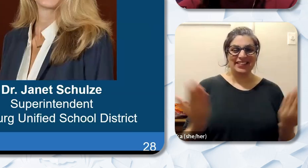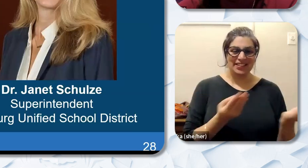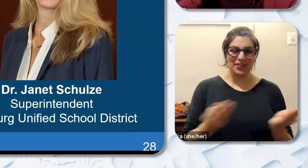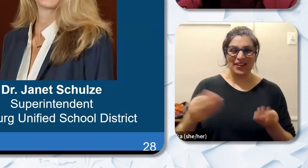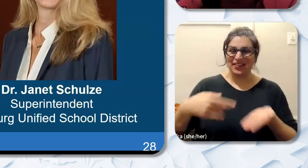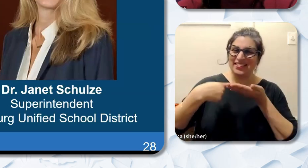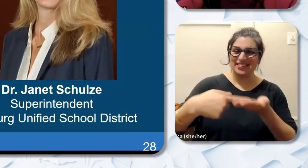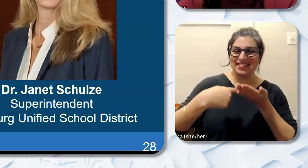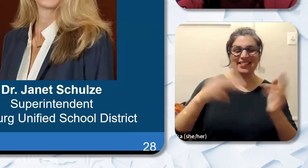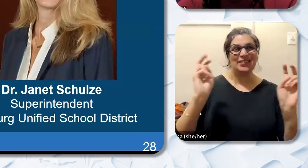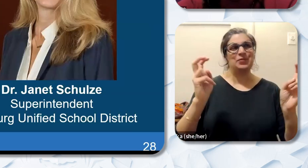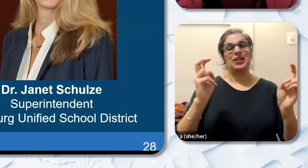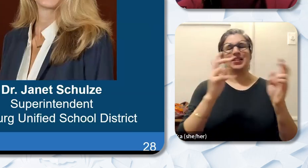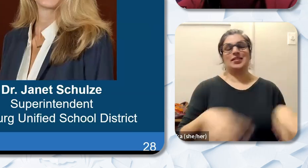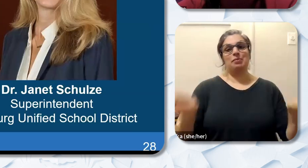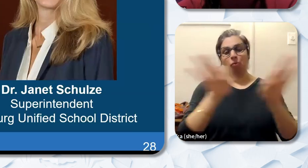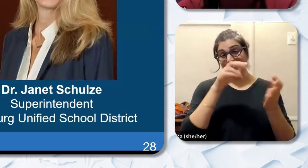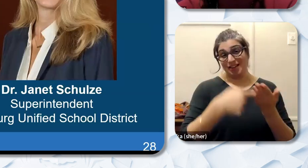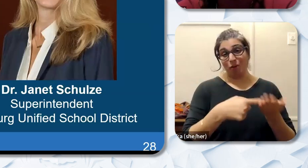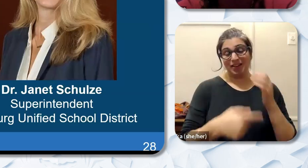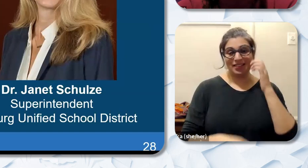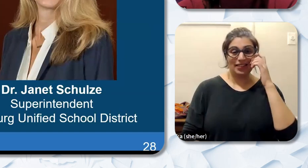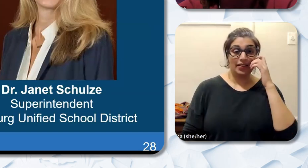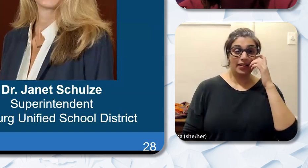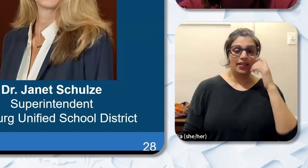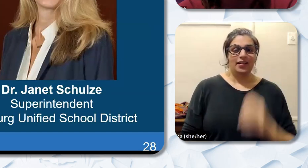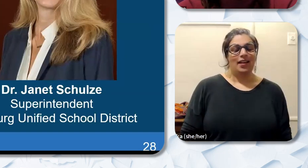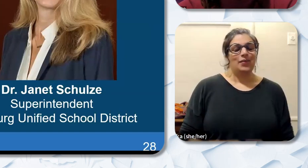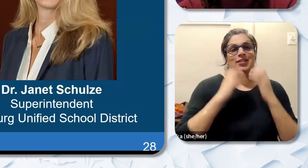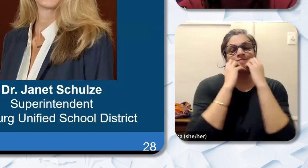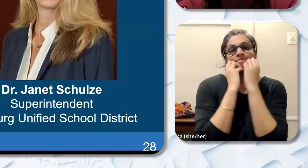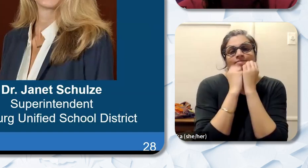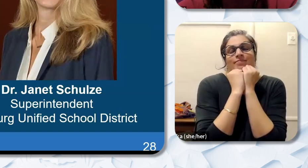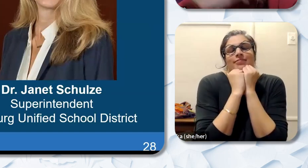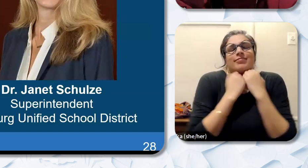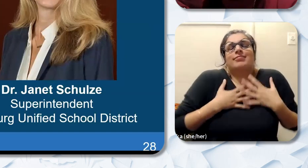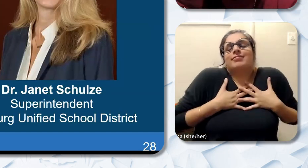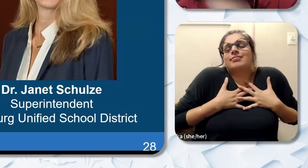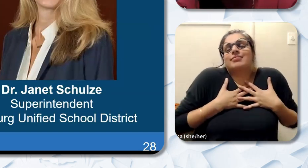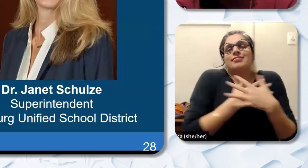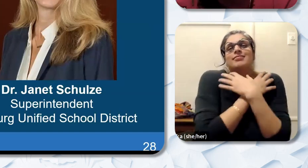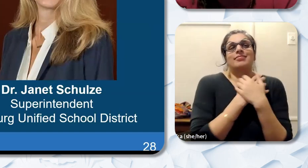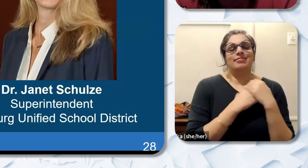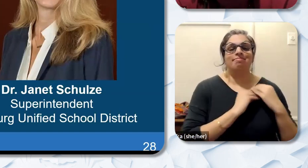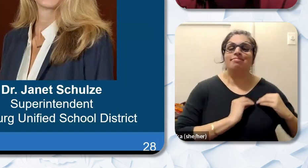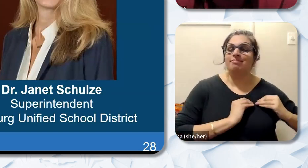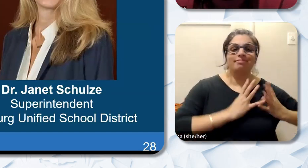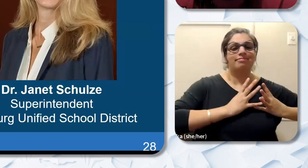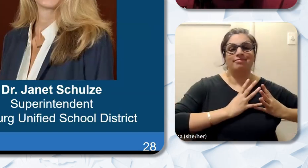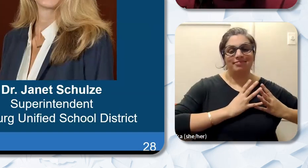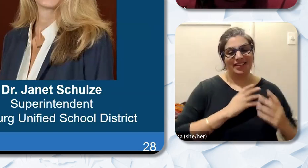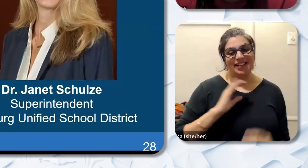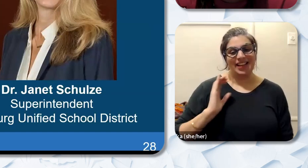topic and I'm just just kind of basking in the warmth and love that our Griot shared with us